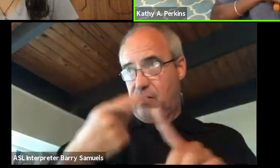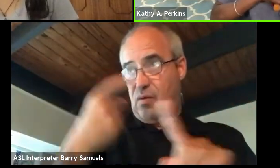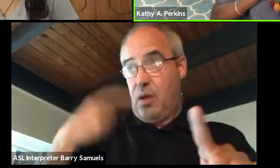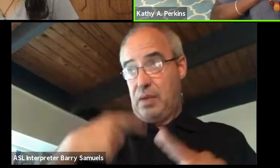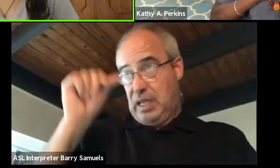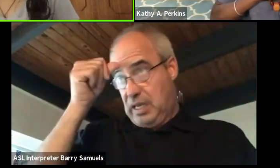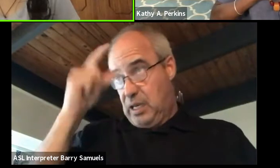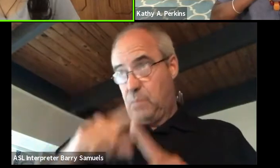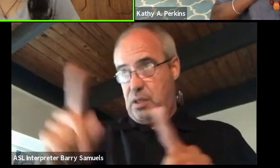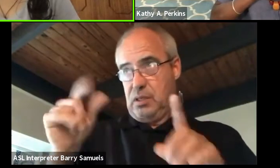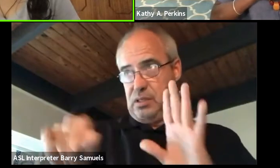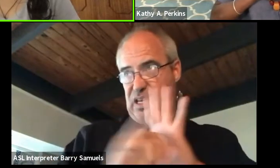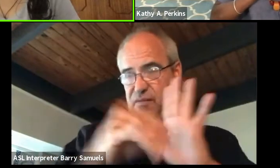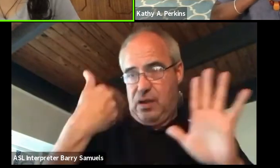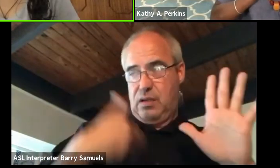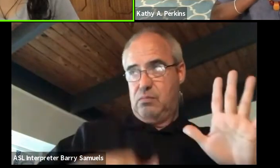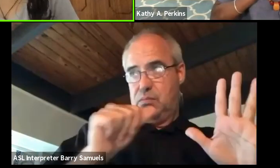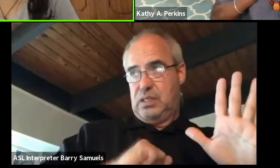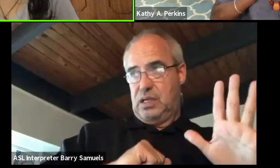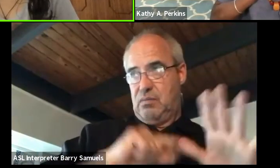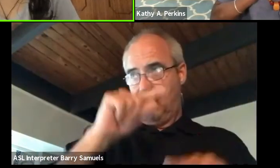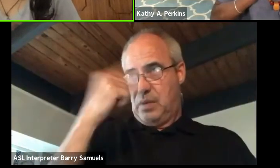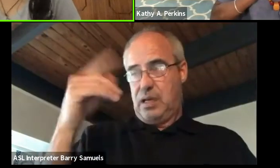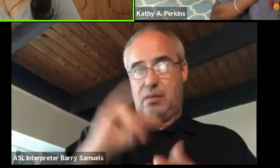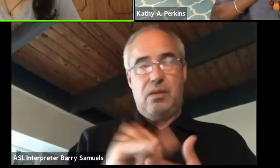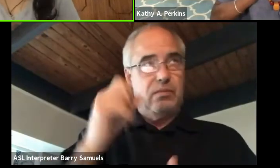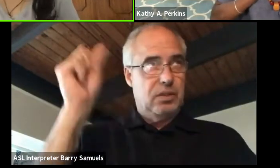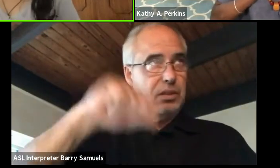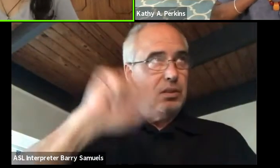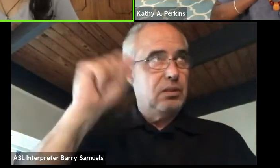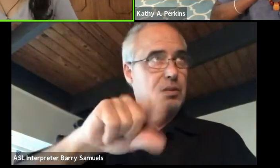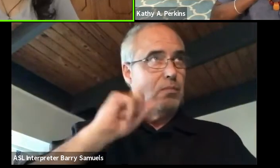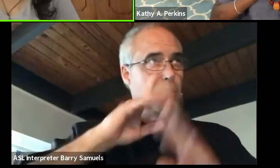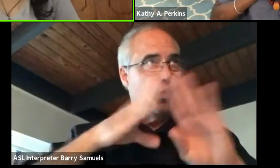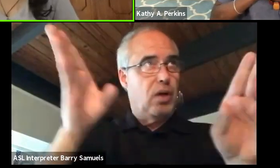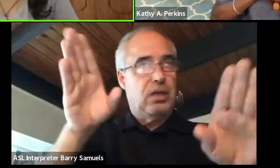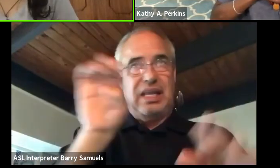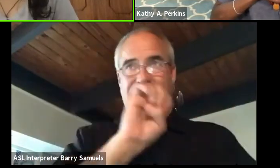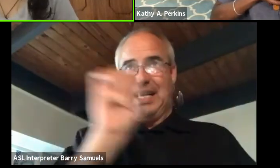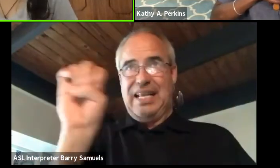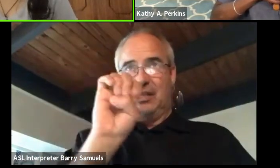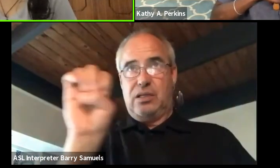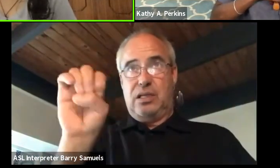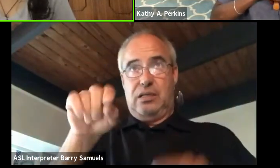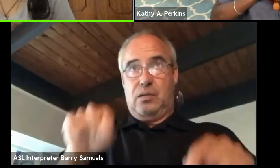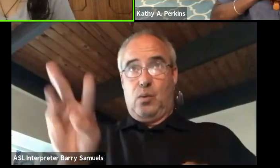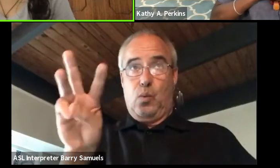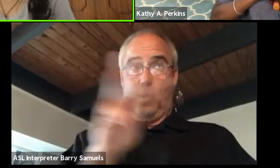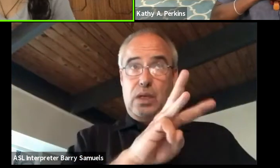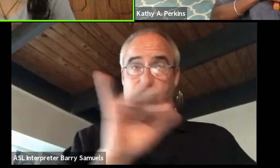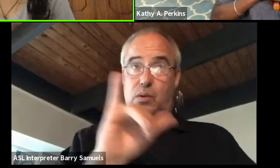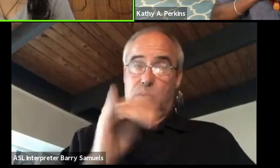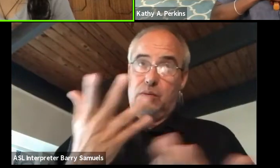Yeah. Yeah. I think that that's present across the entire East Coast, even in the West actually, on the continent,